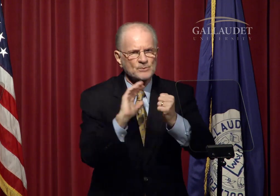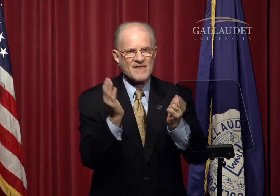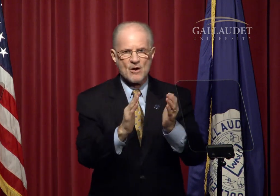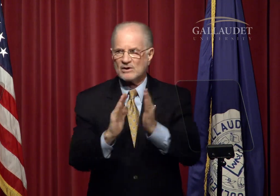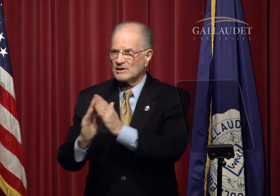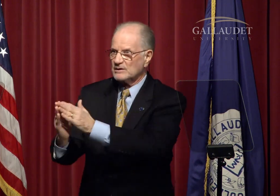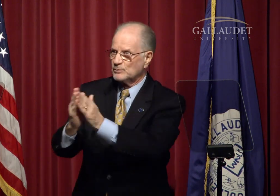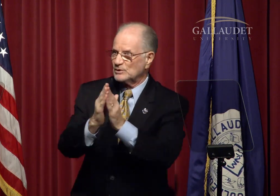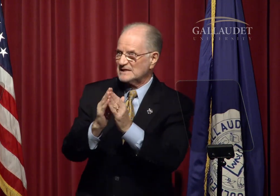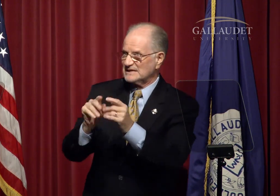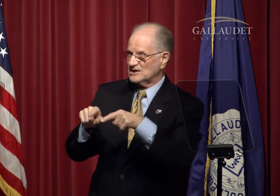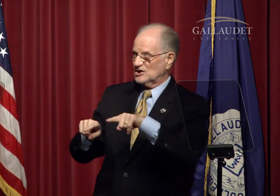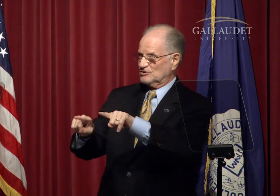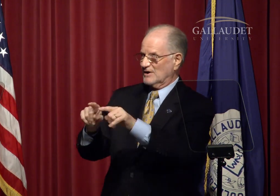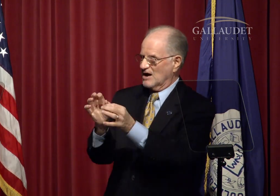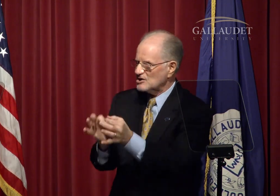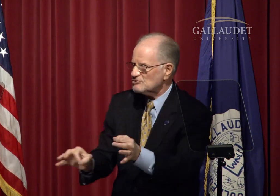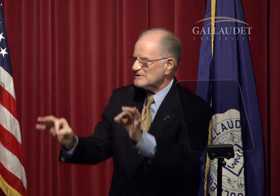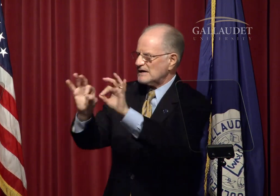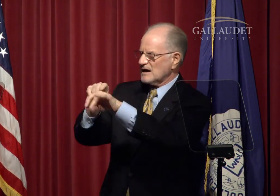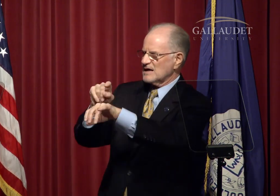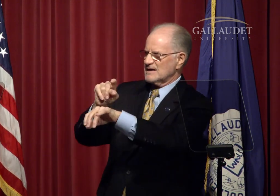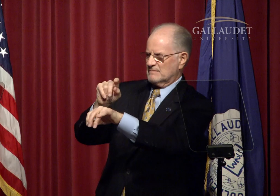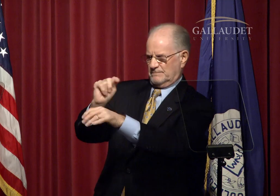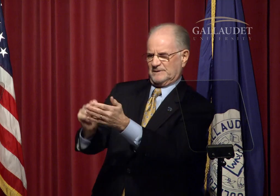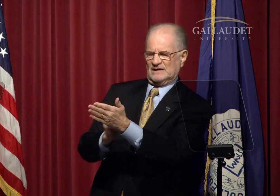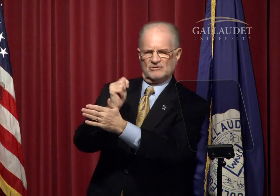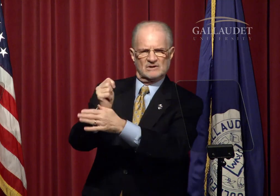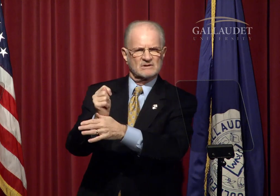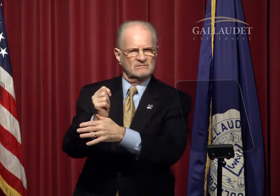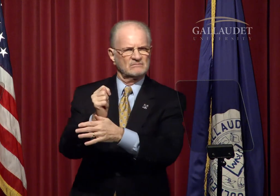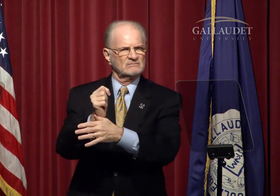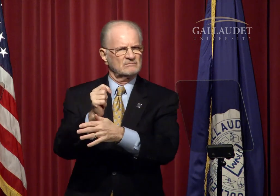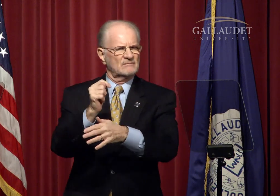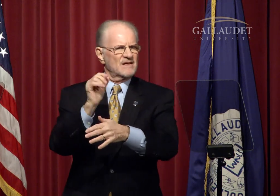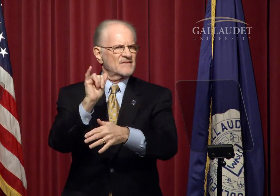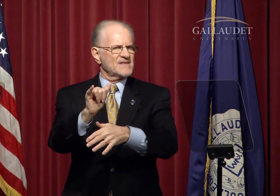engaged with our community during that critical time period